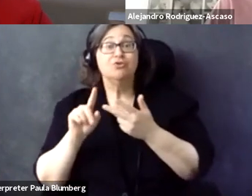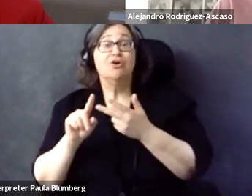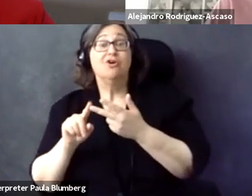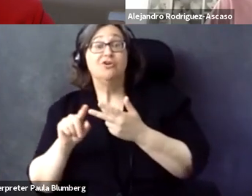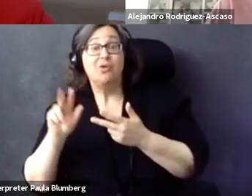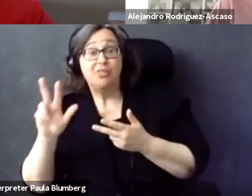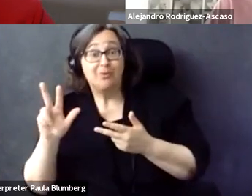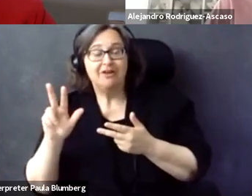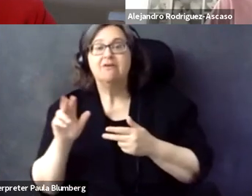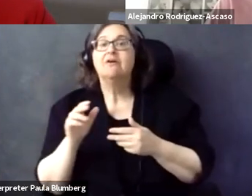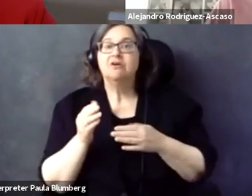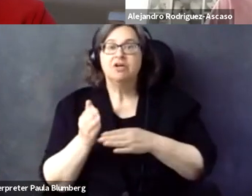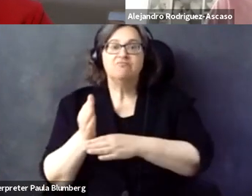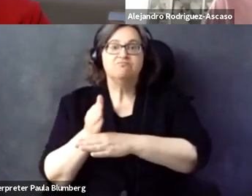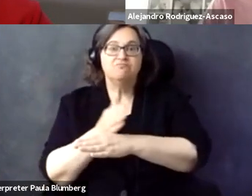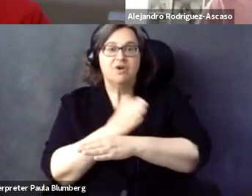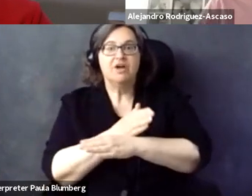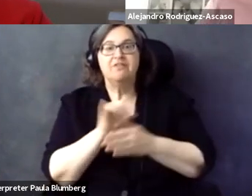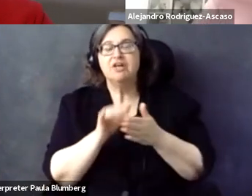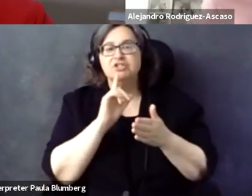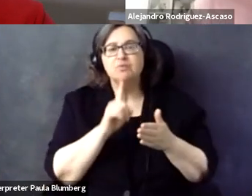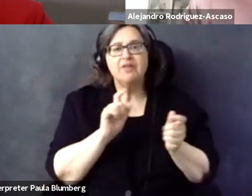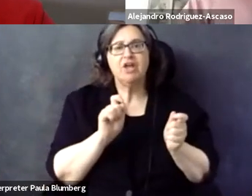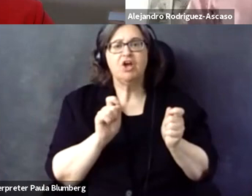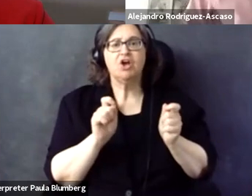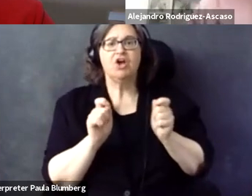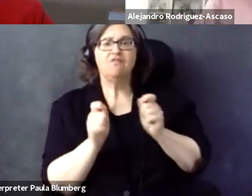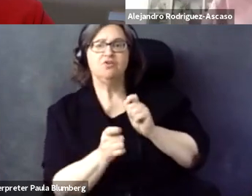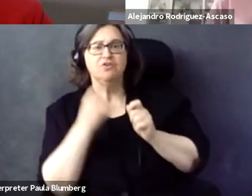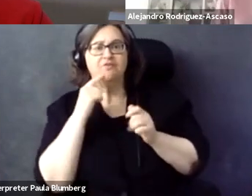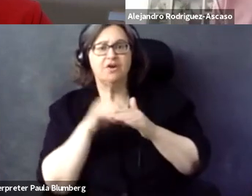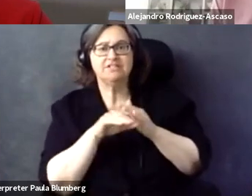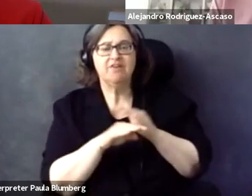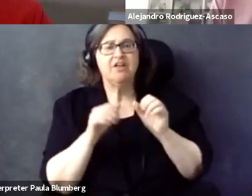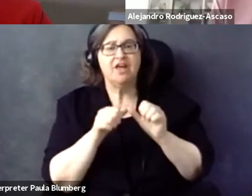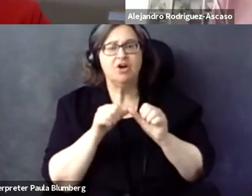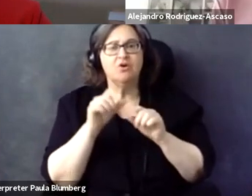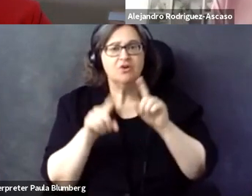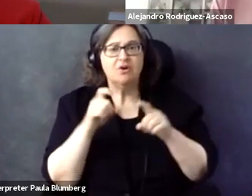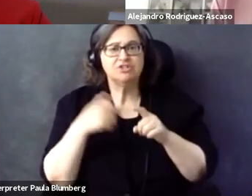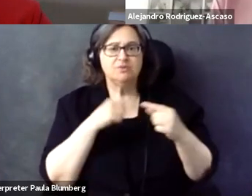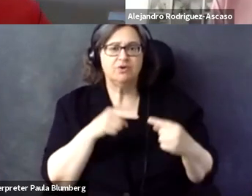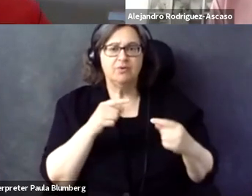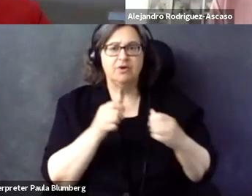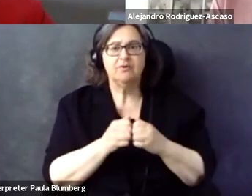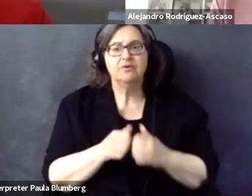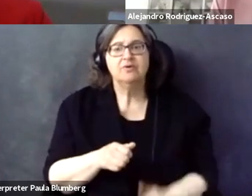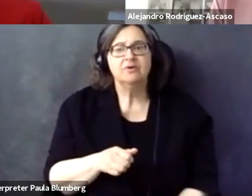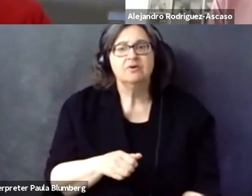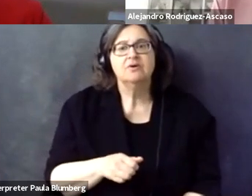from -- the advancements we have made from 1 to 2 to 3, I think is a core part of the evolution